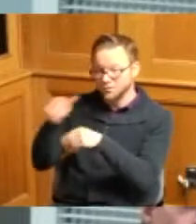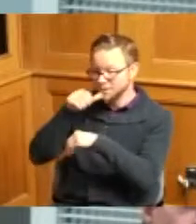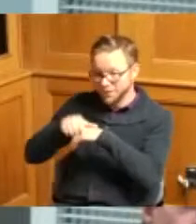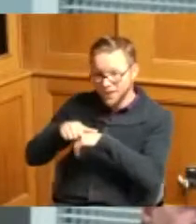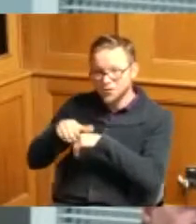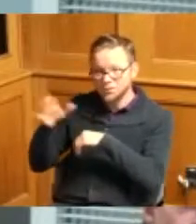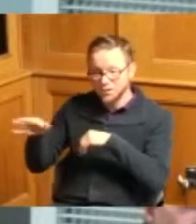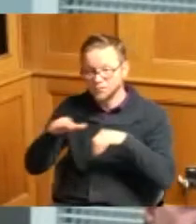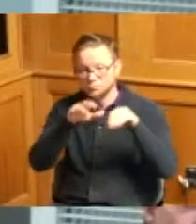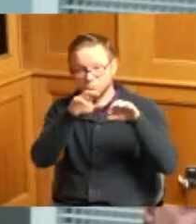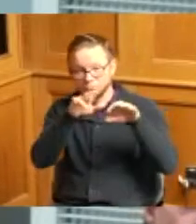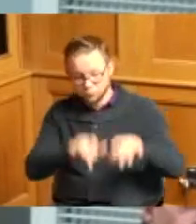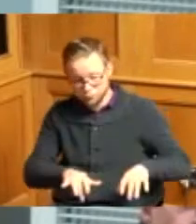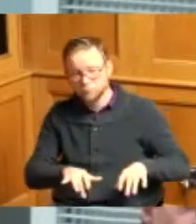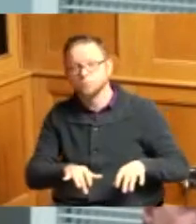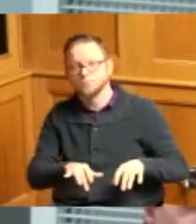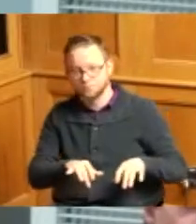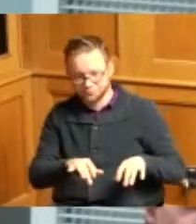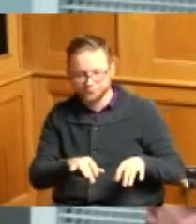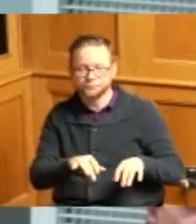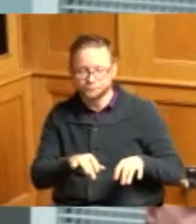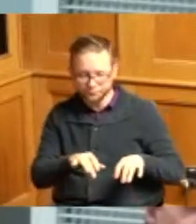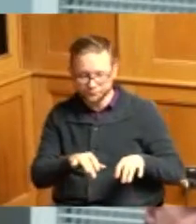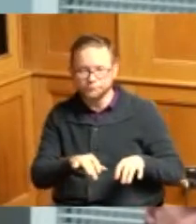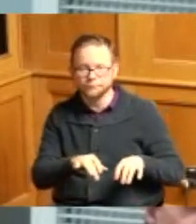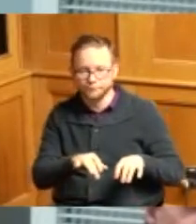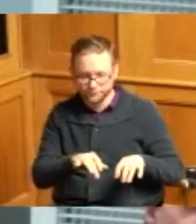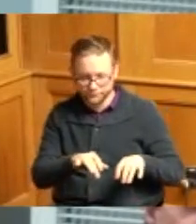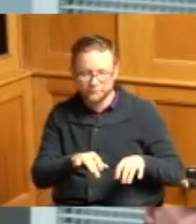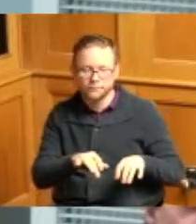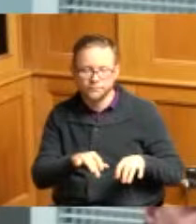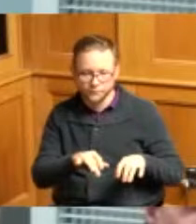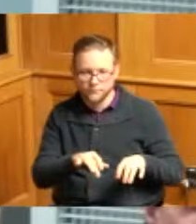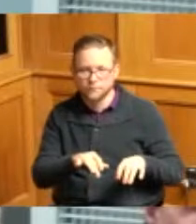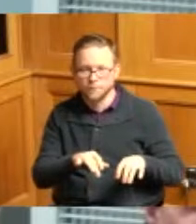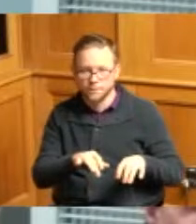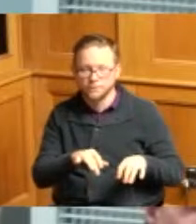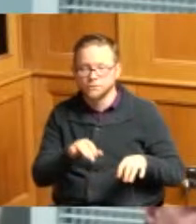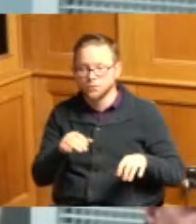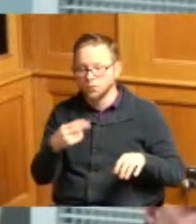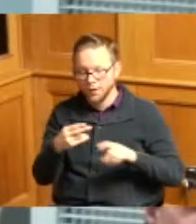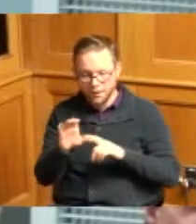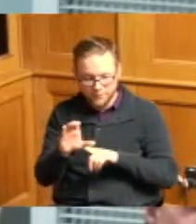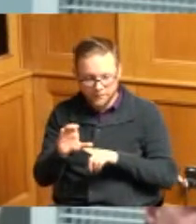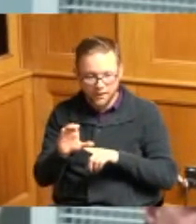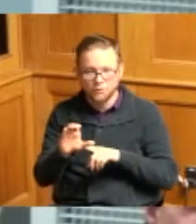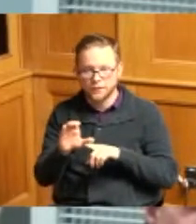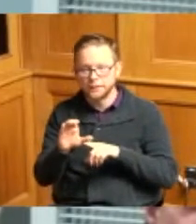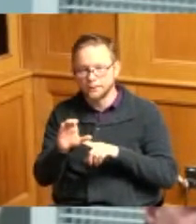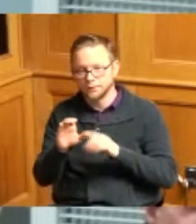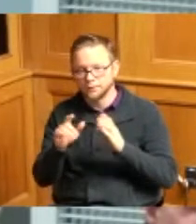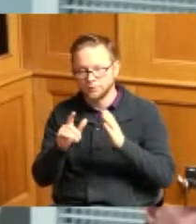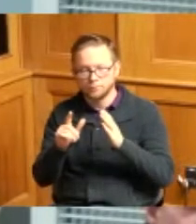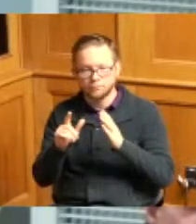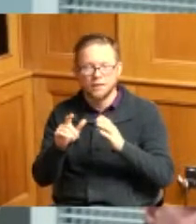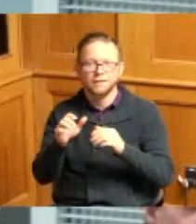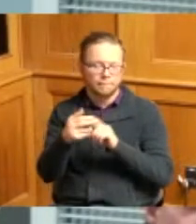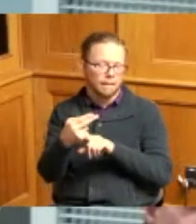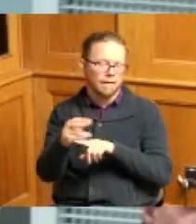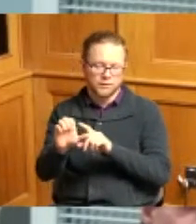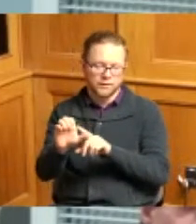stat all this information that the Hamilton County attorney general said or Hamilton County attorney